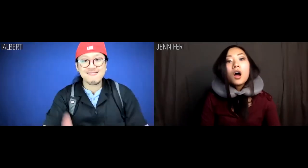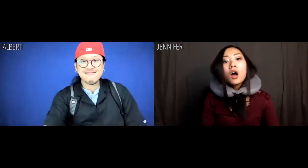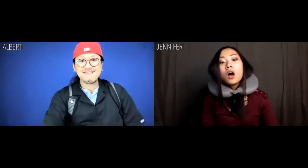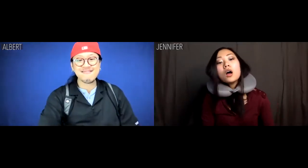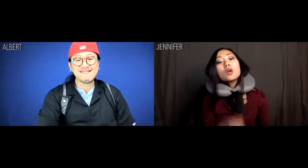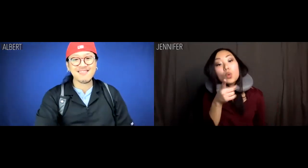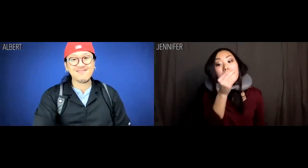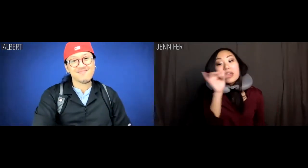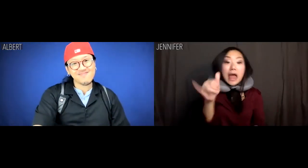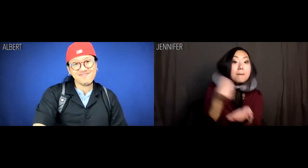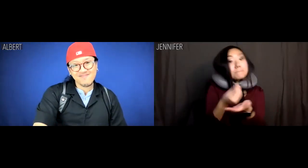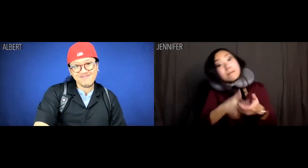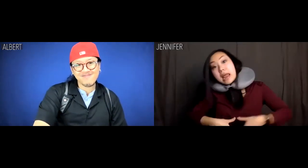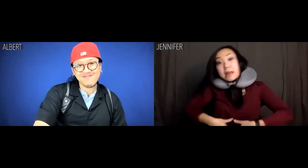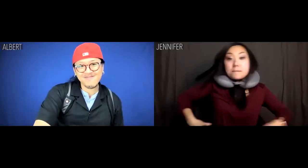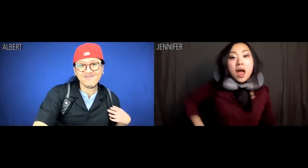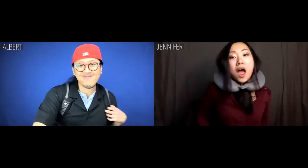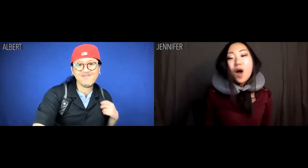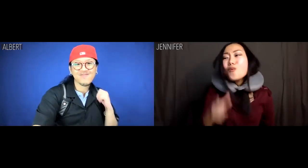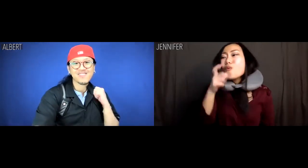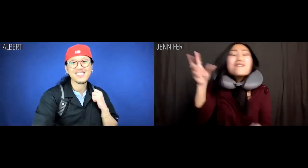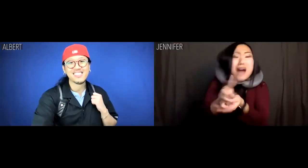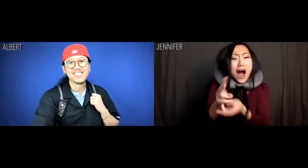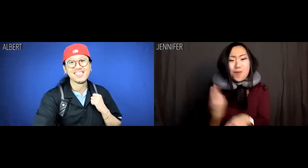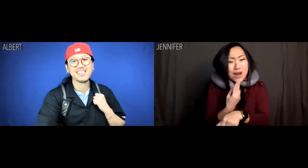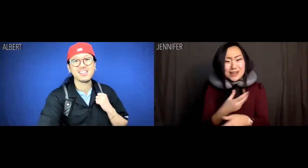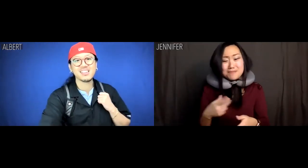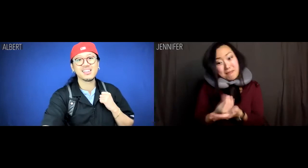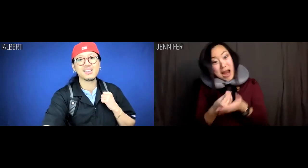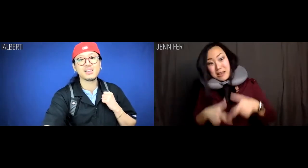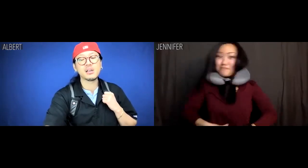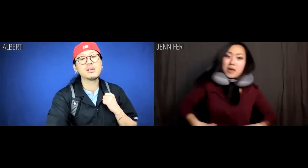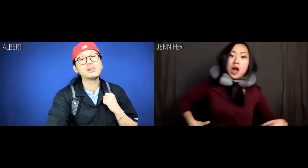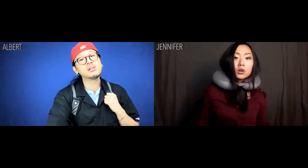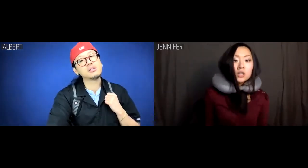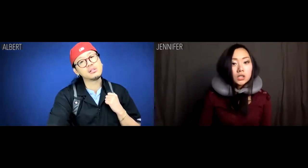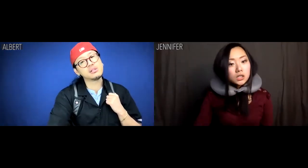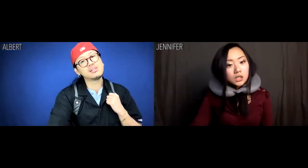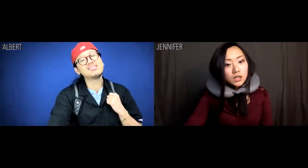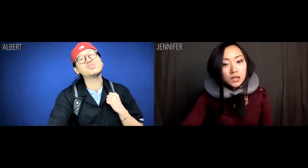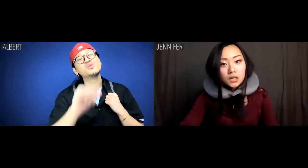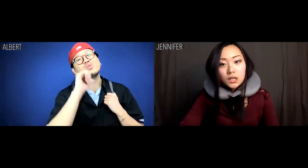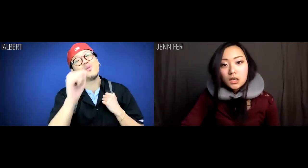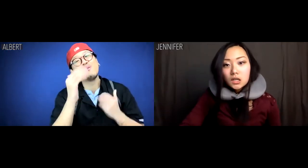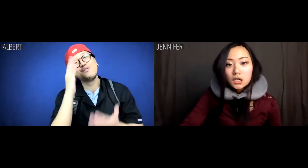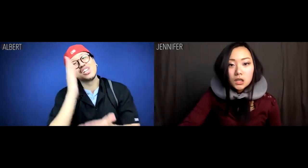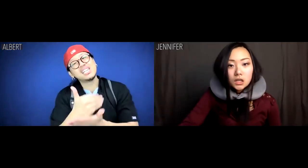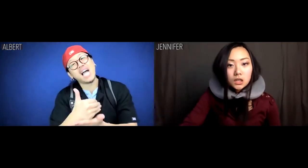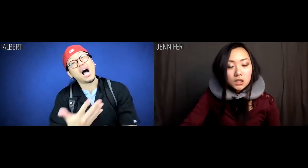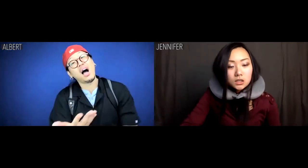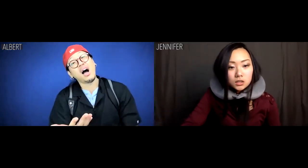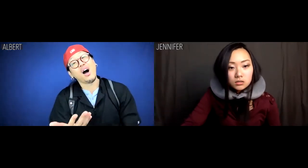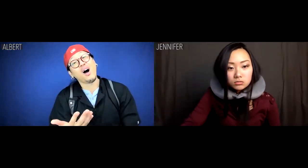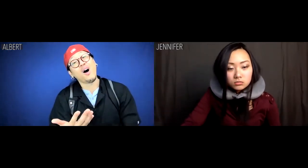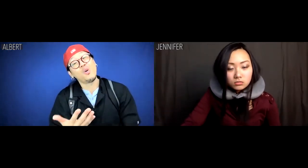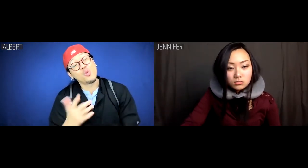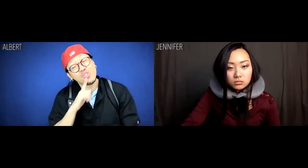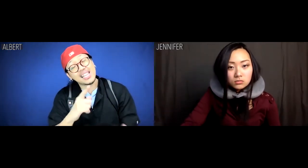Jennifer: You and that money belt. Who the fuck wears a money belt? Albert: Don't freak out on me, Jen.